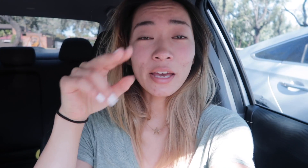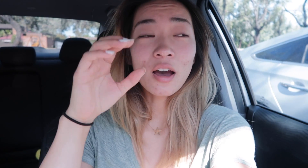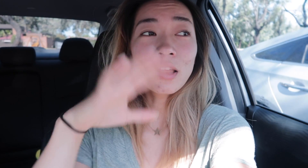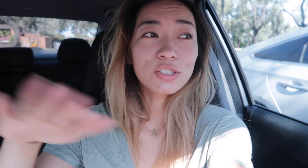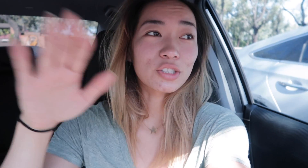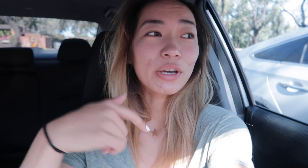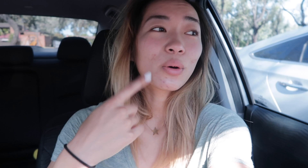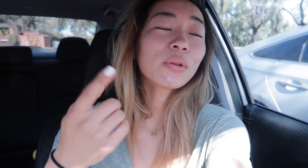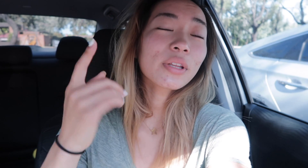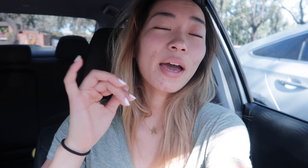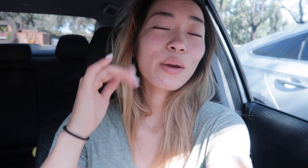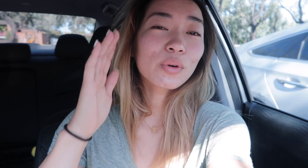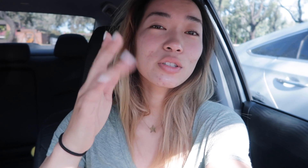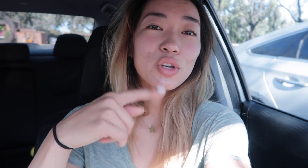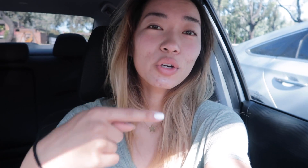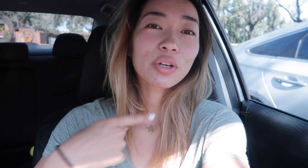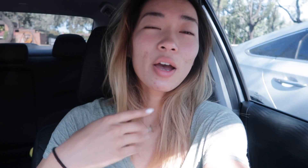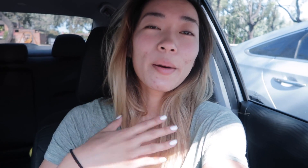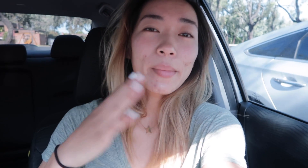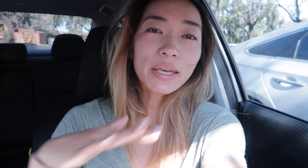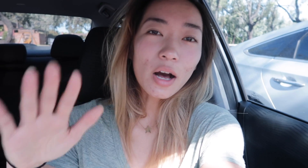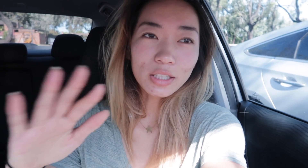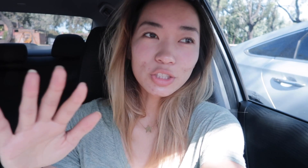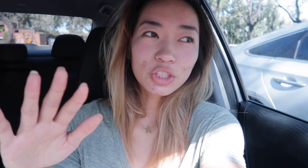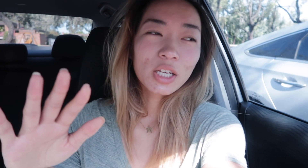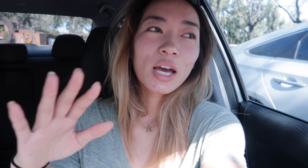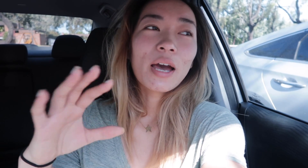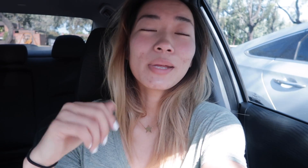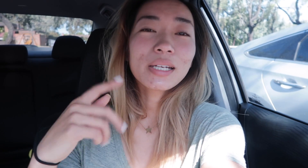at colleges so I told her that I would show her my college I'm not going to